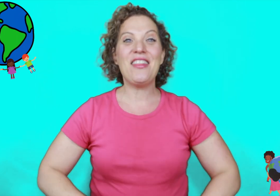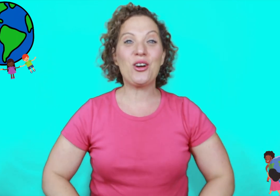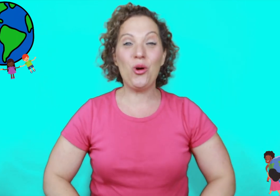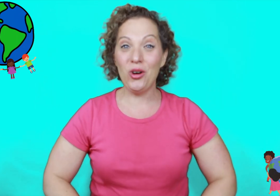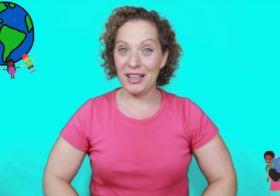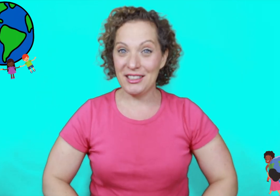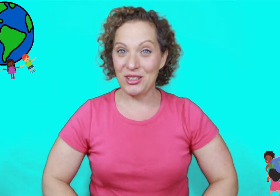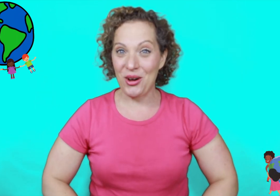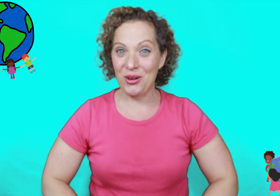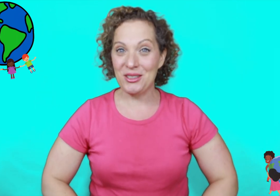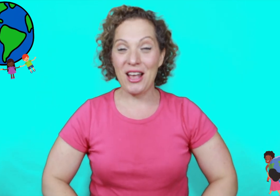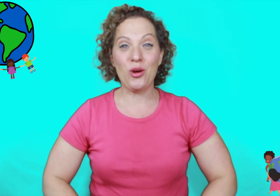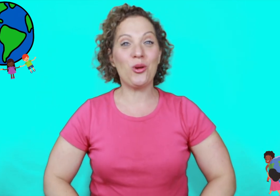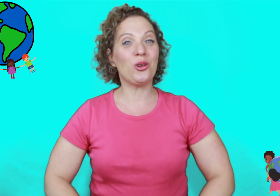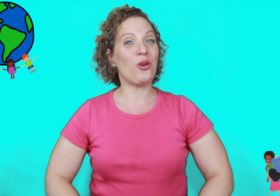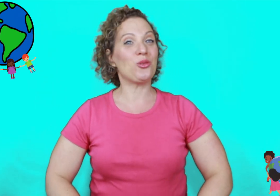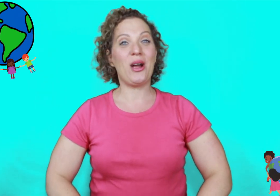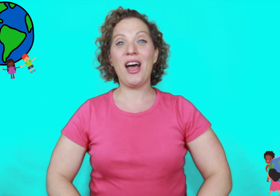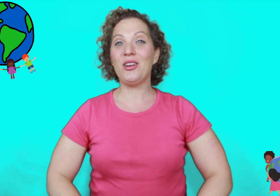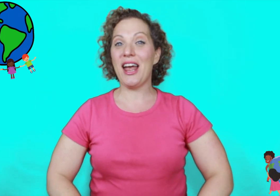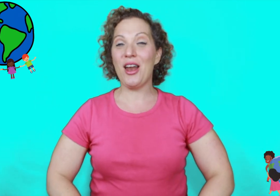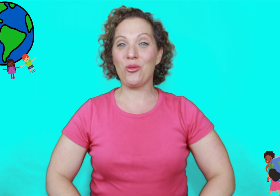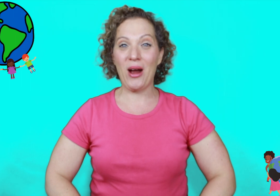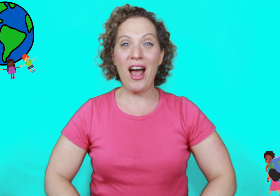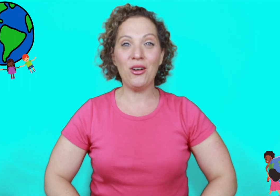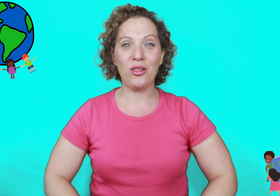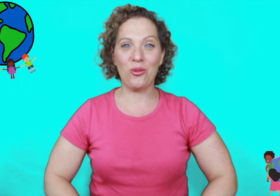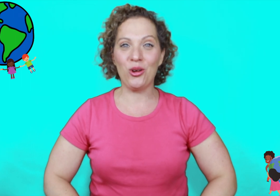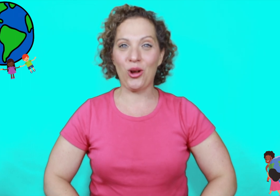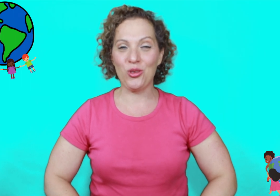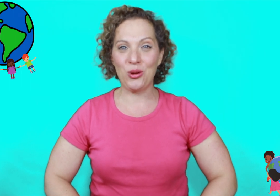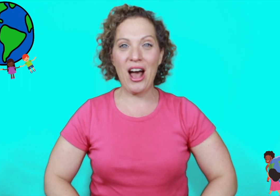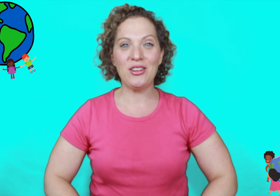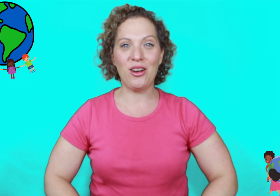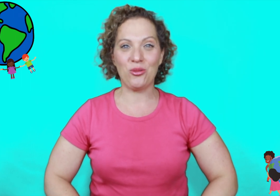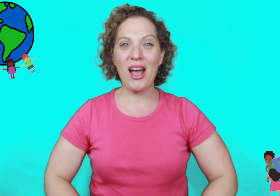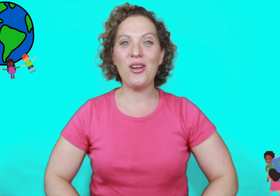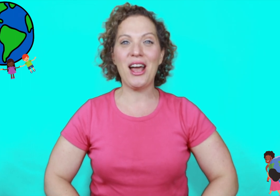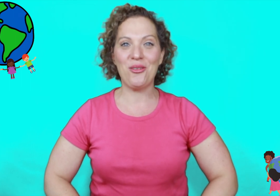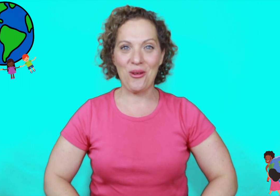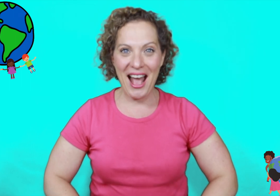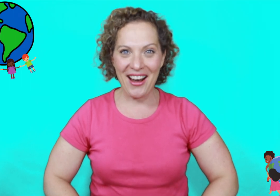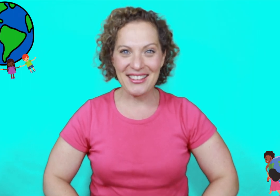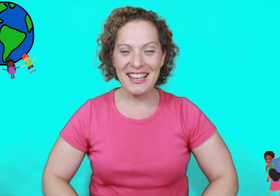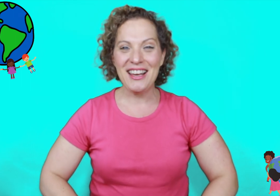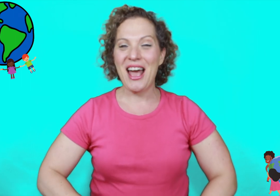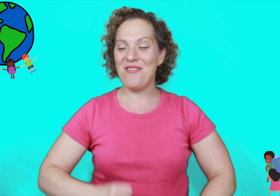the chorus goes and the world goes round and round the world goes round and round and round and for